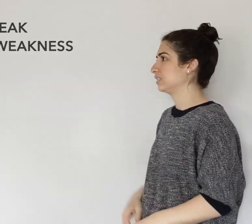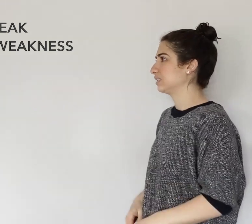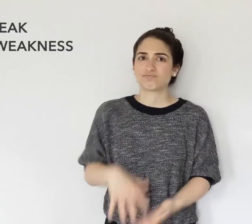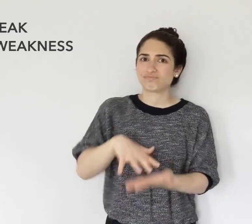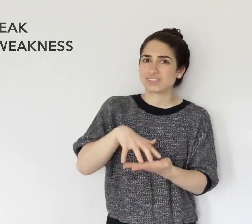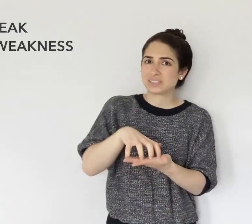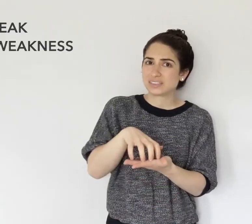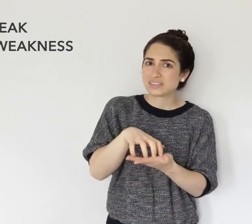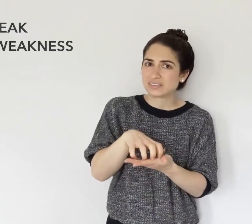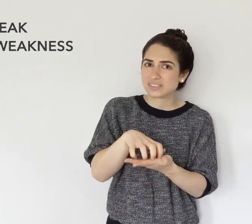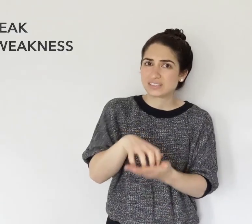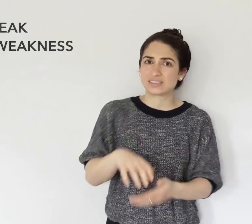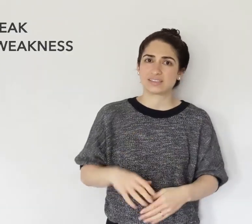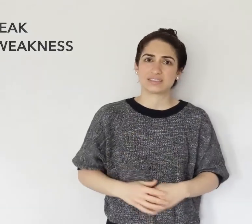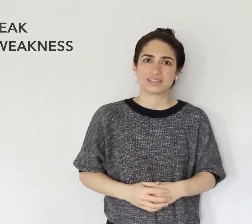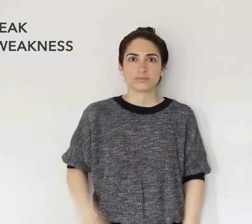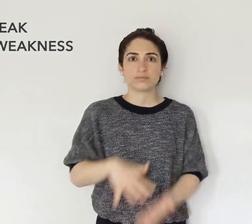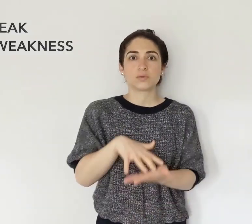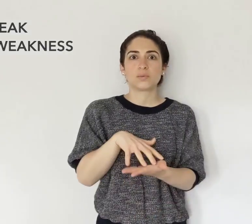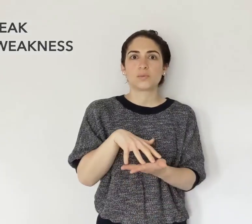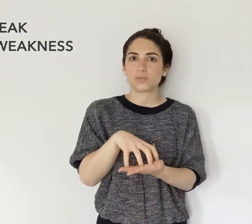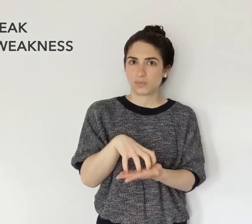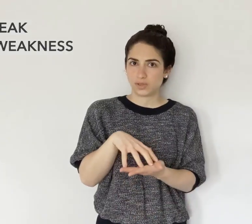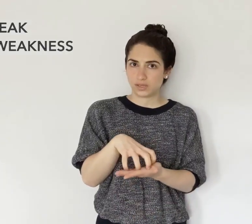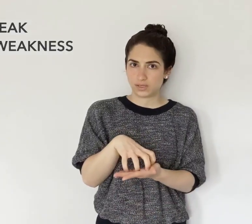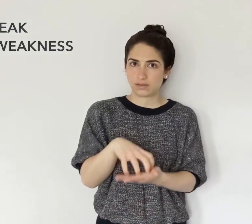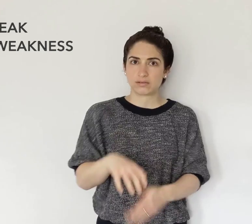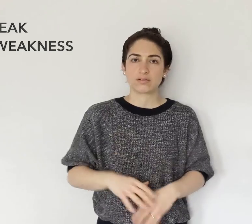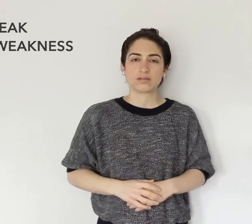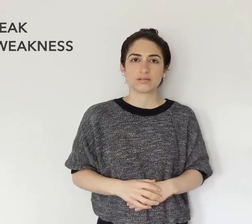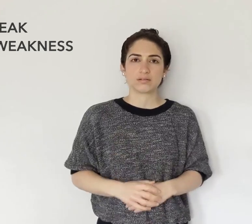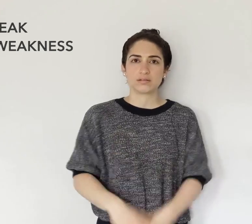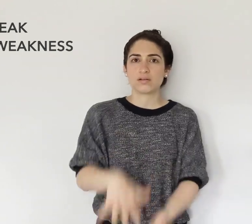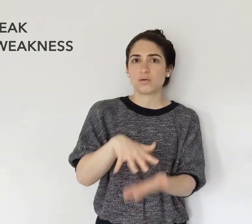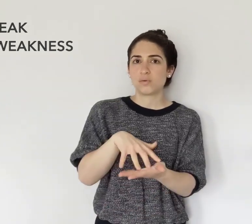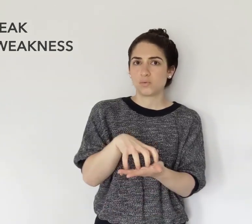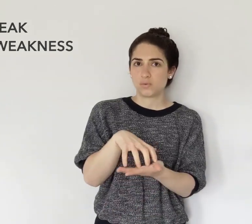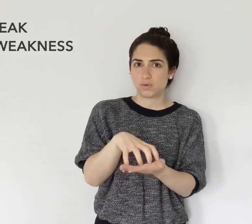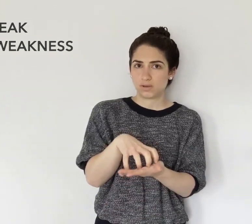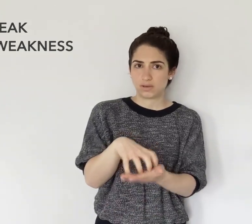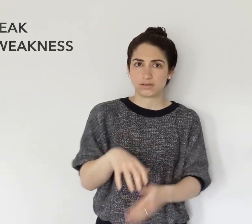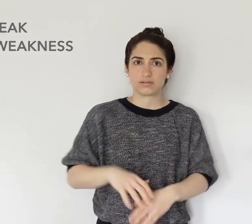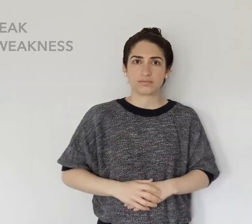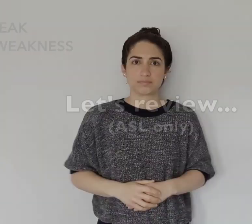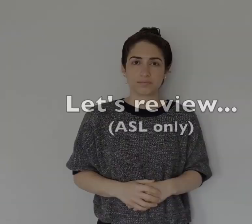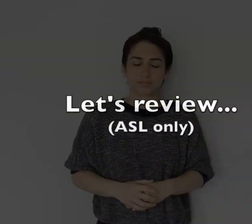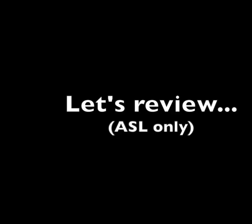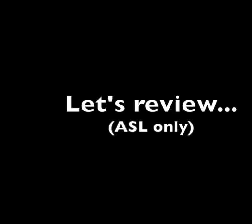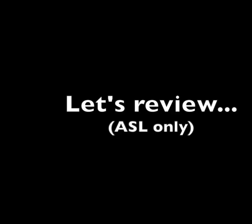WEAK WEAKNESS